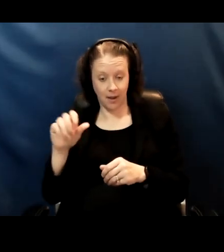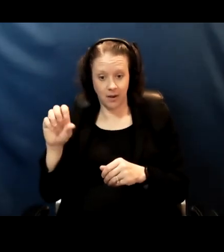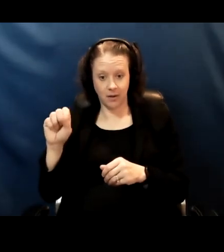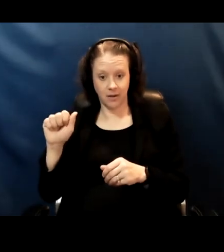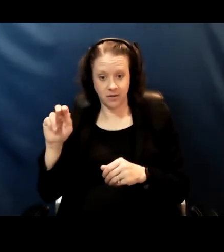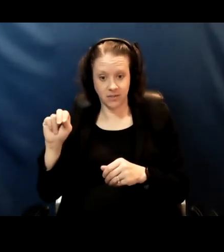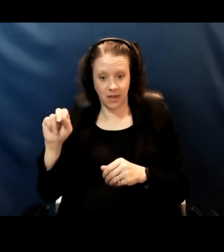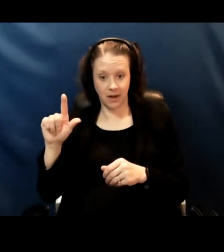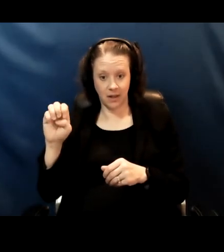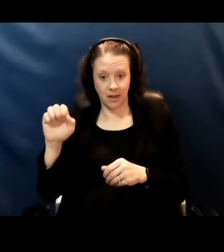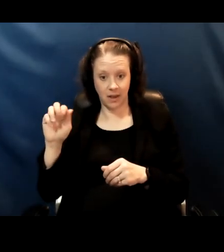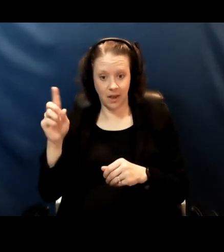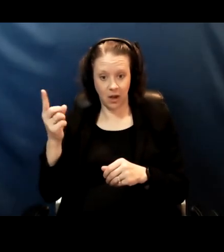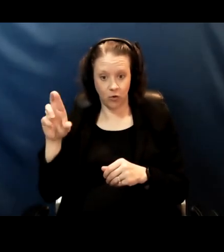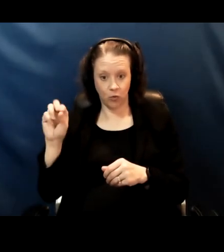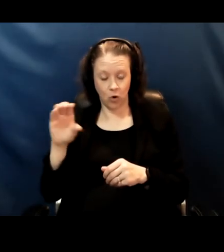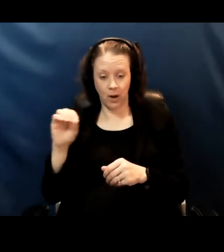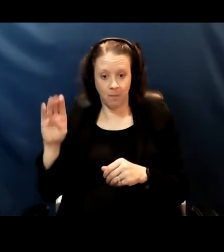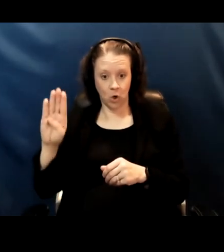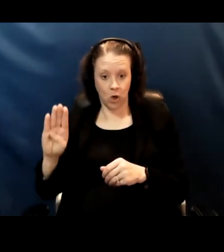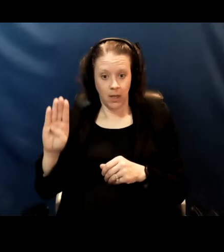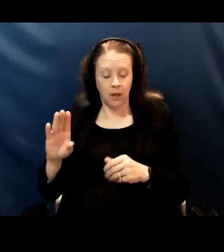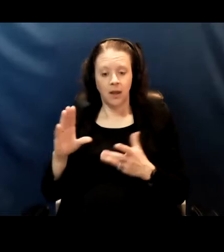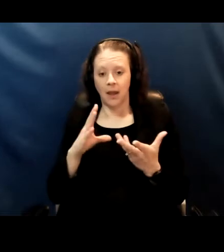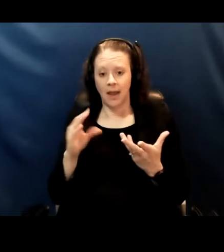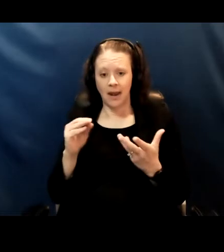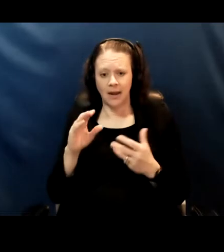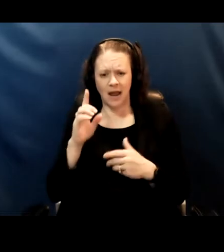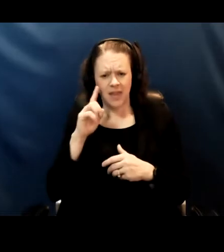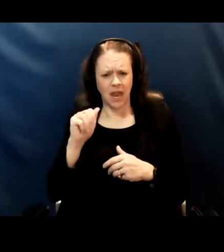And then between April 19th I believe is supposed to be the day